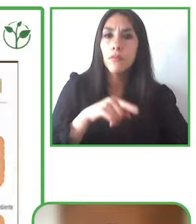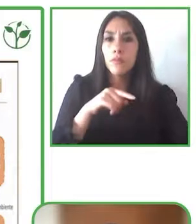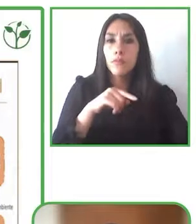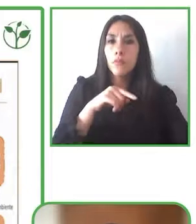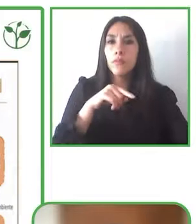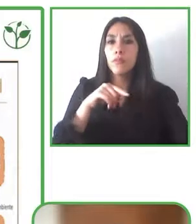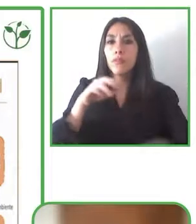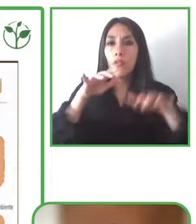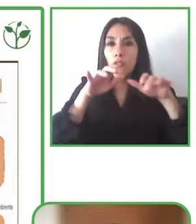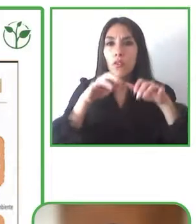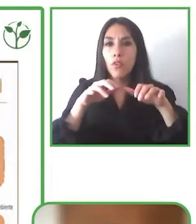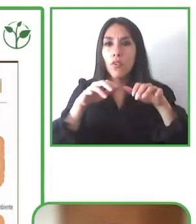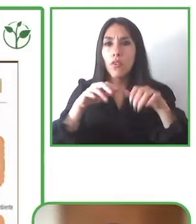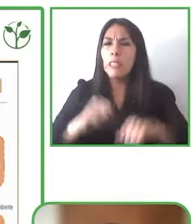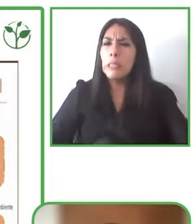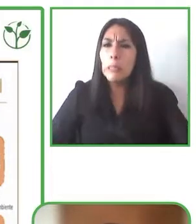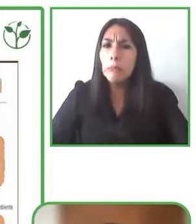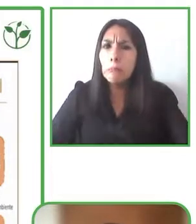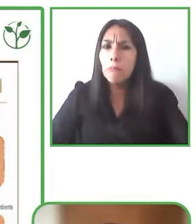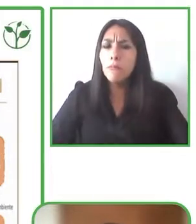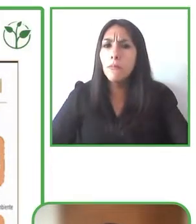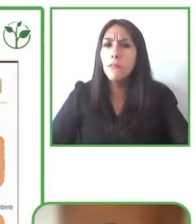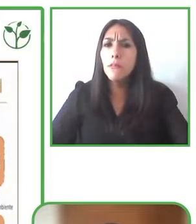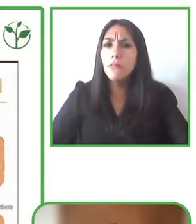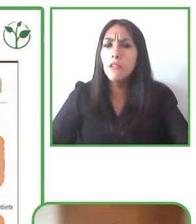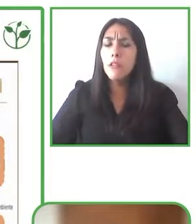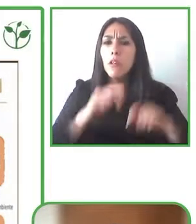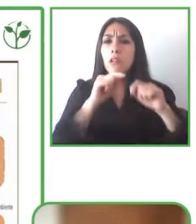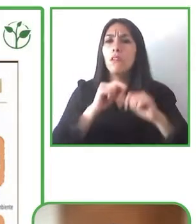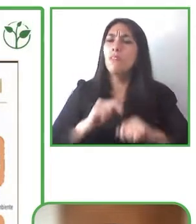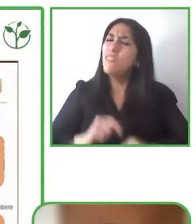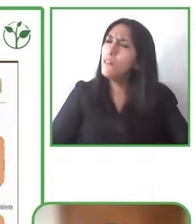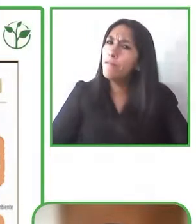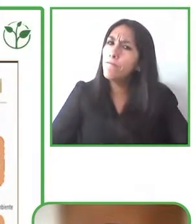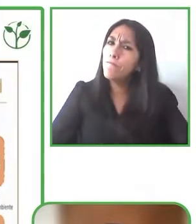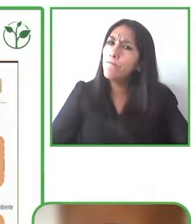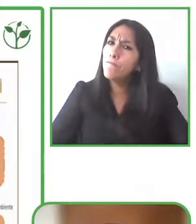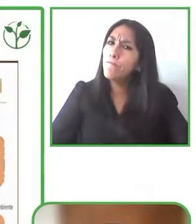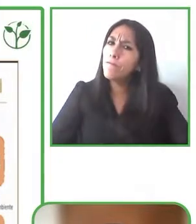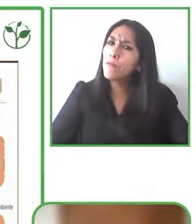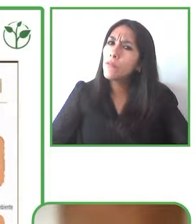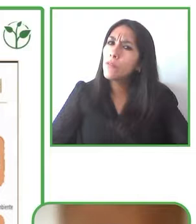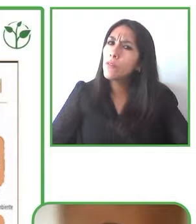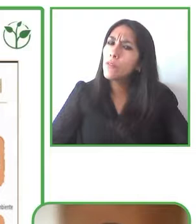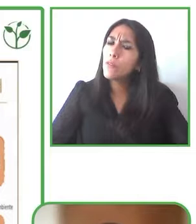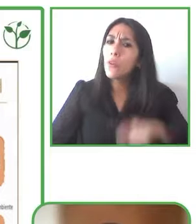had been excluded and that had no chance to participate in the